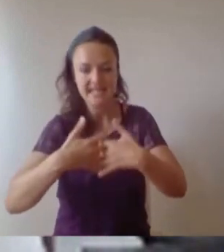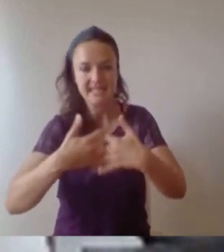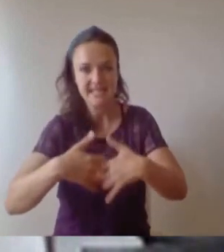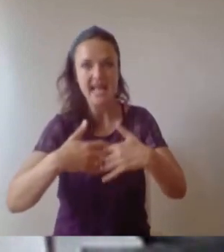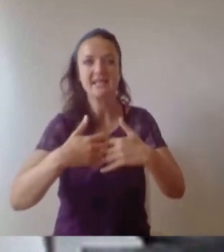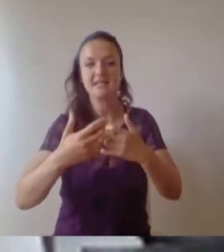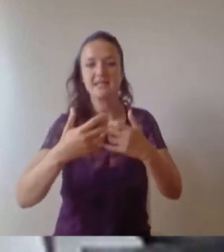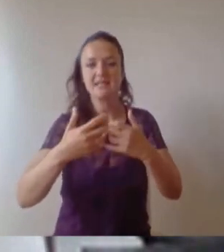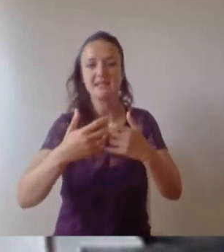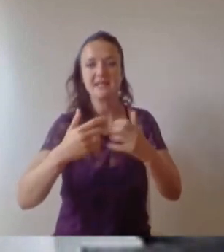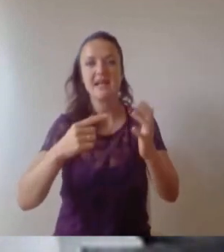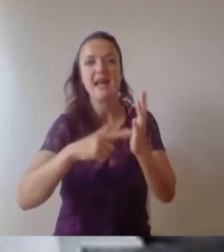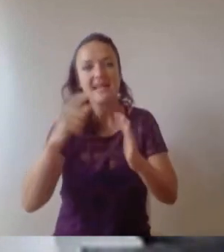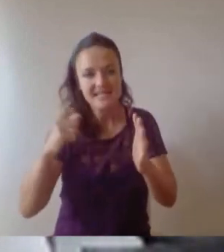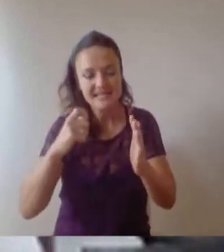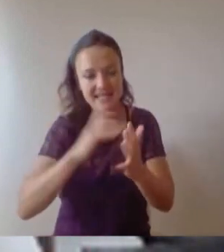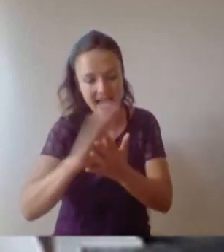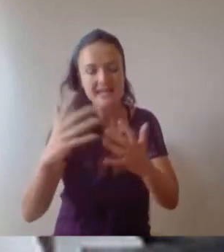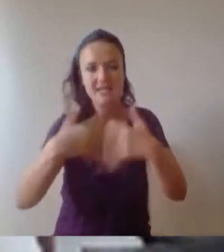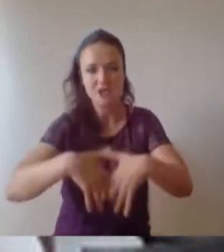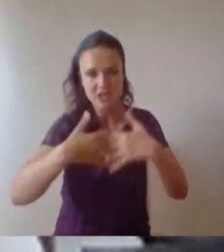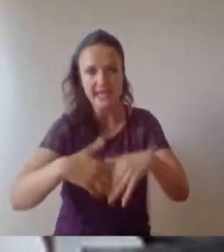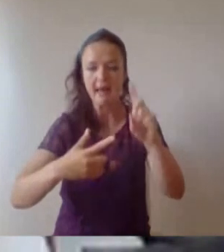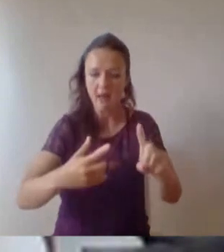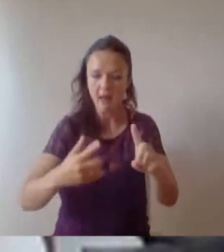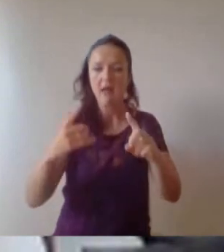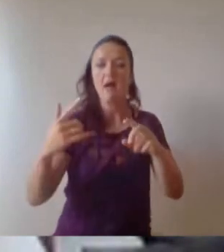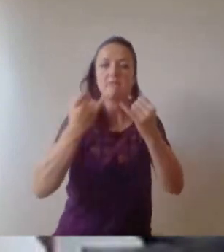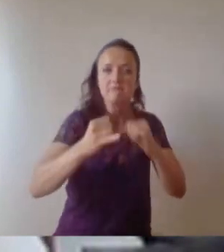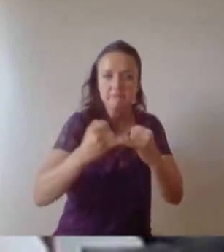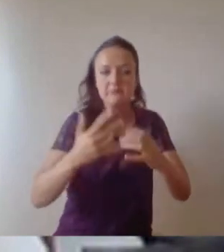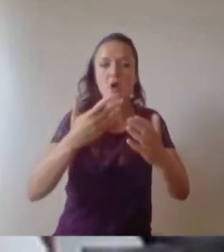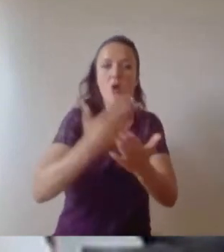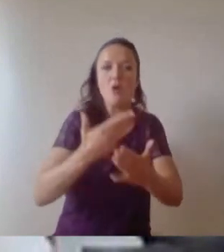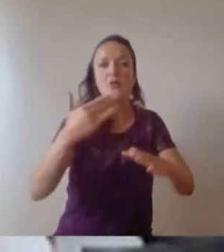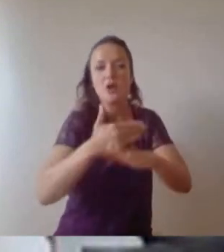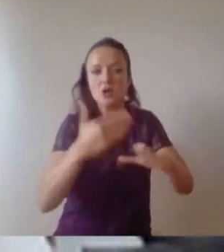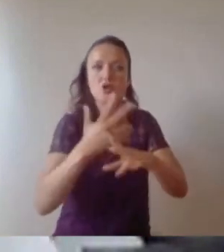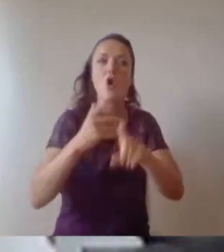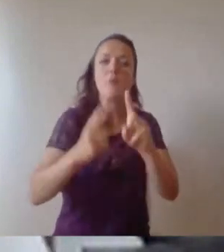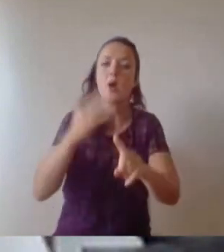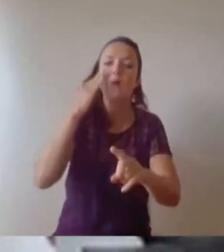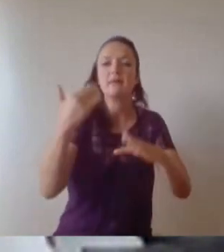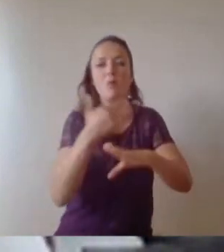almost daily basis and I hadn't realised at the time how much my degree prepared me for this. I was used to working on complex